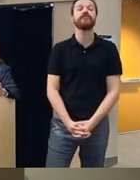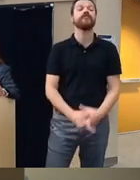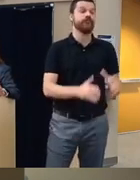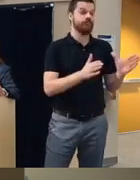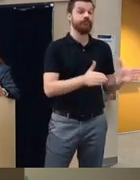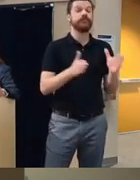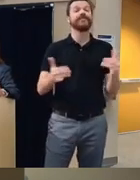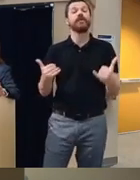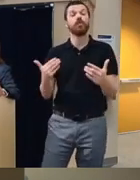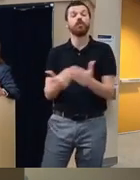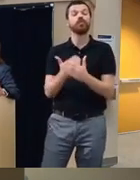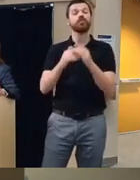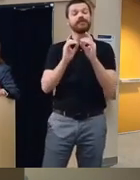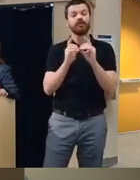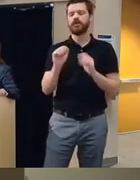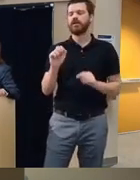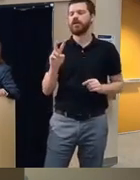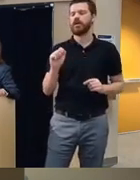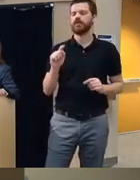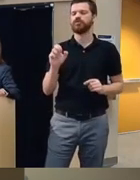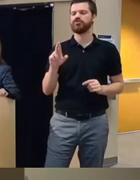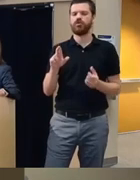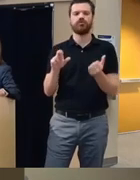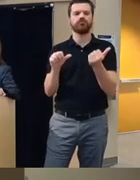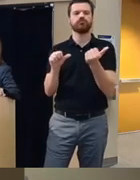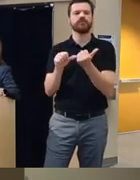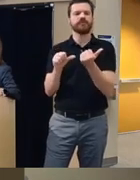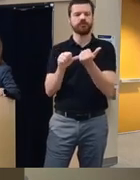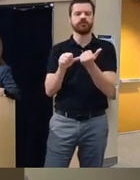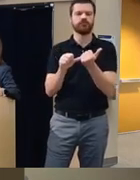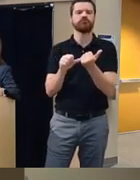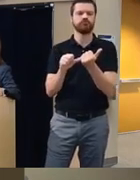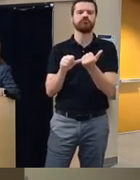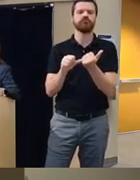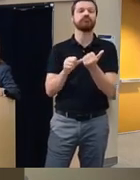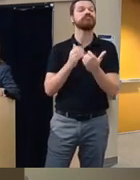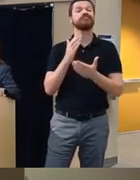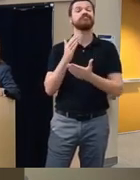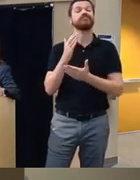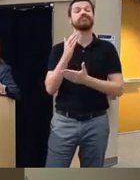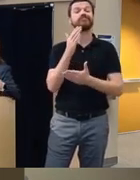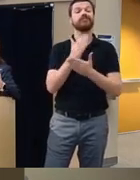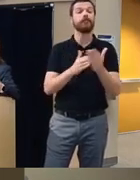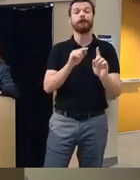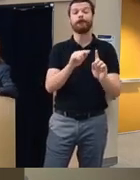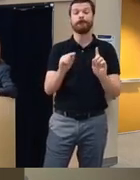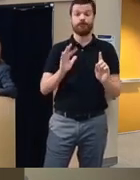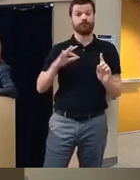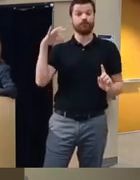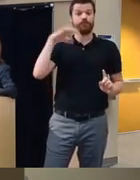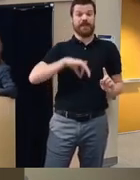new digitized Avatar assisted version uh some of the assets of this type of platform would be